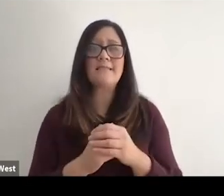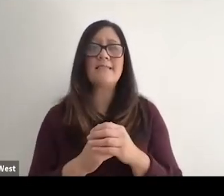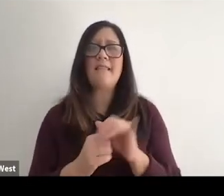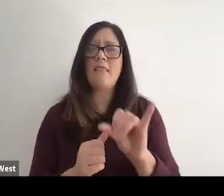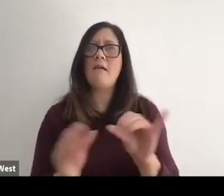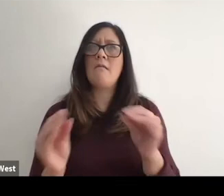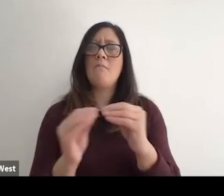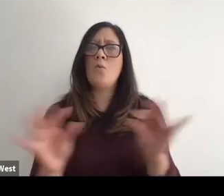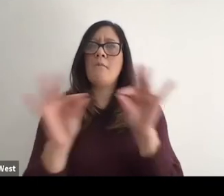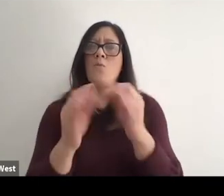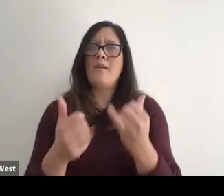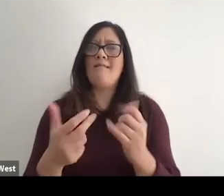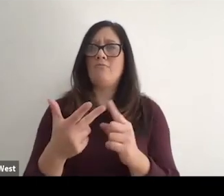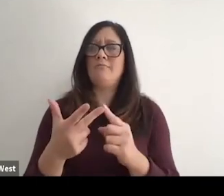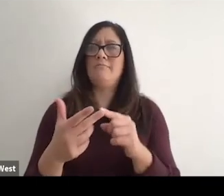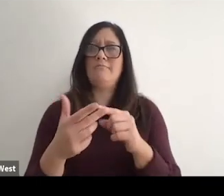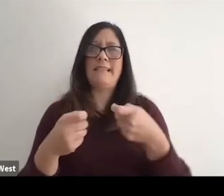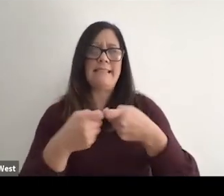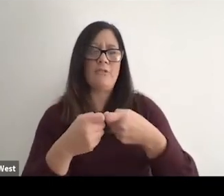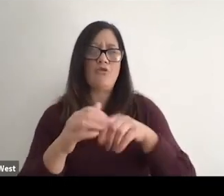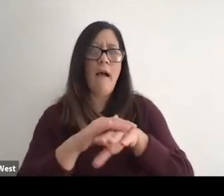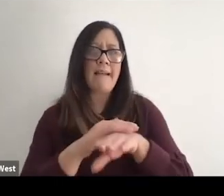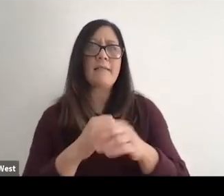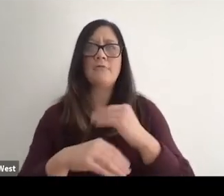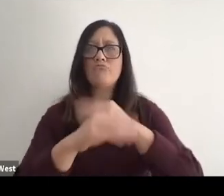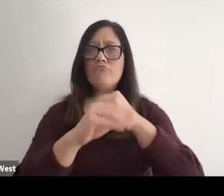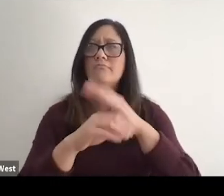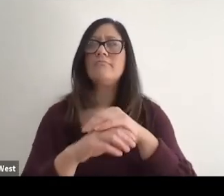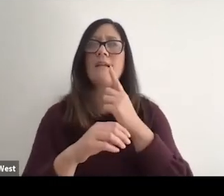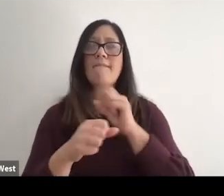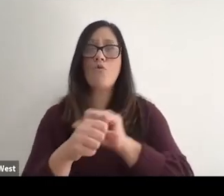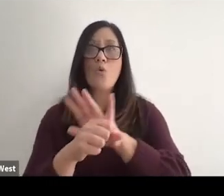more important as we are in a time of COVID and everything is